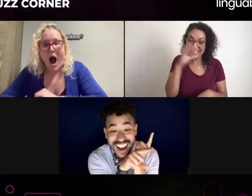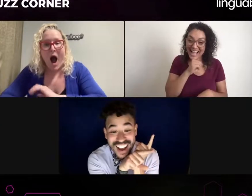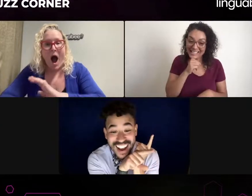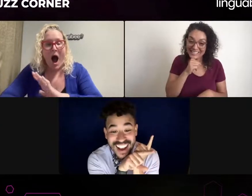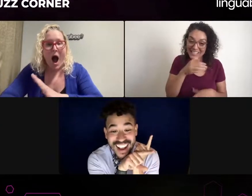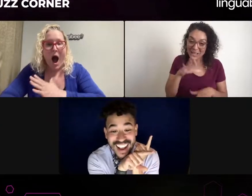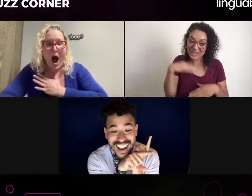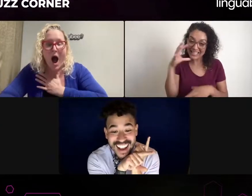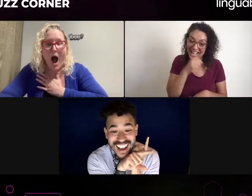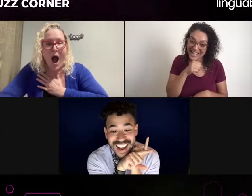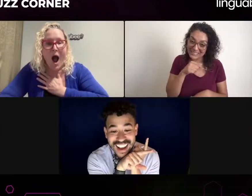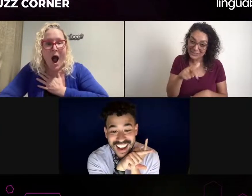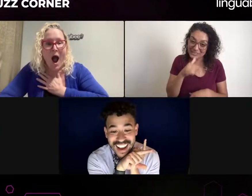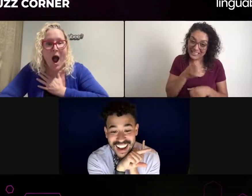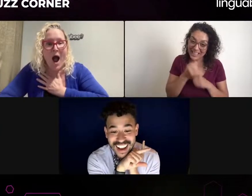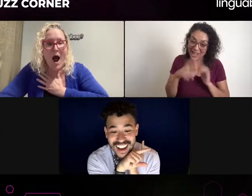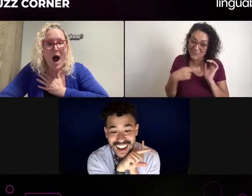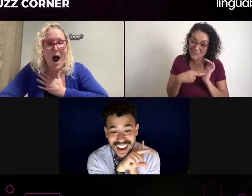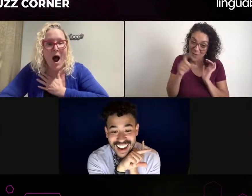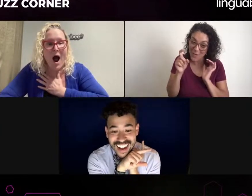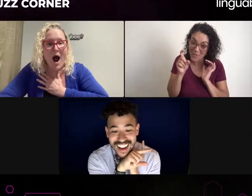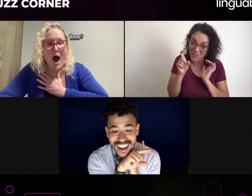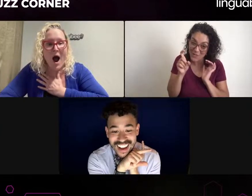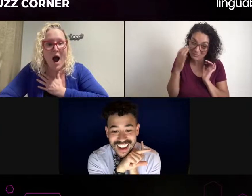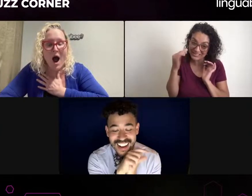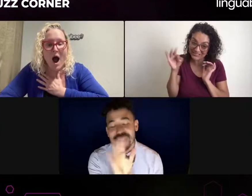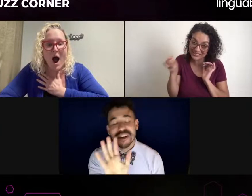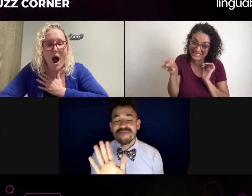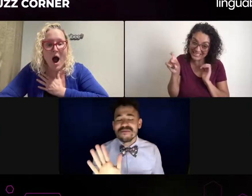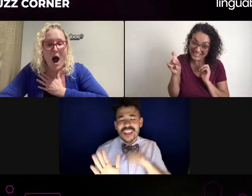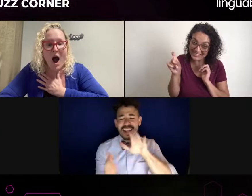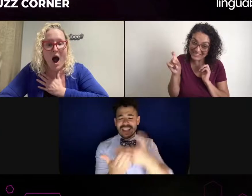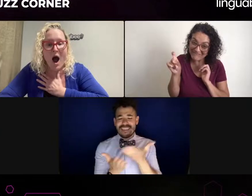"Oh, cool."